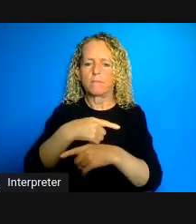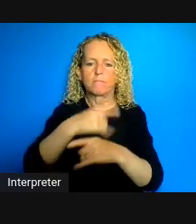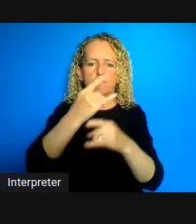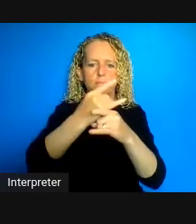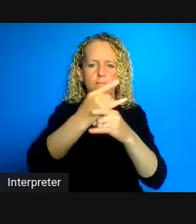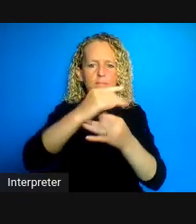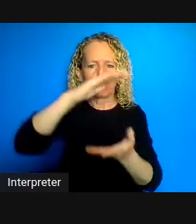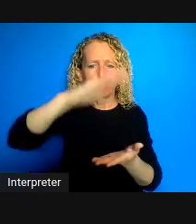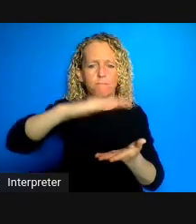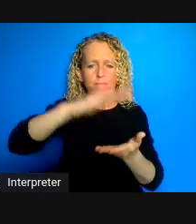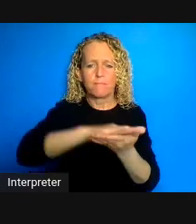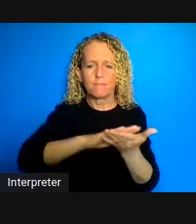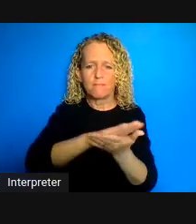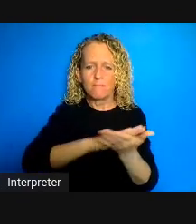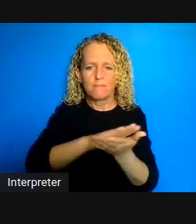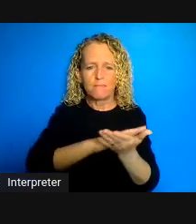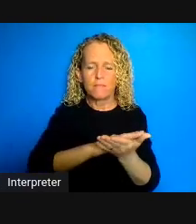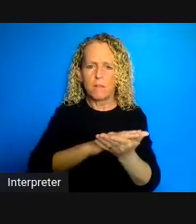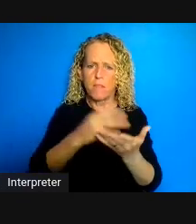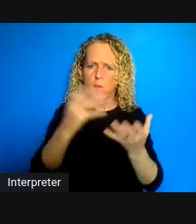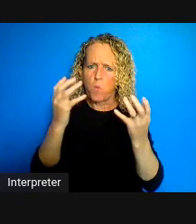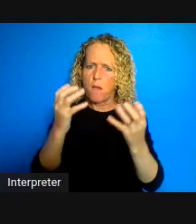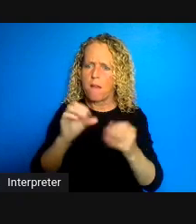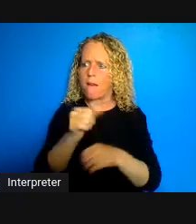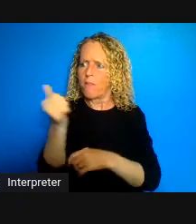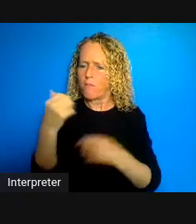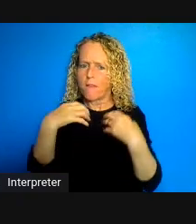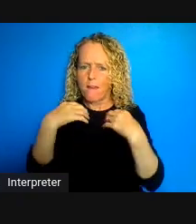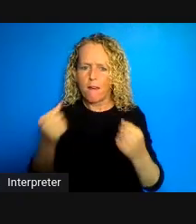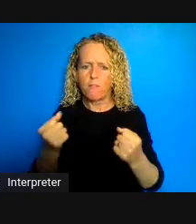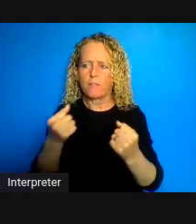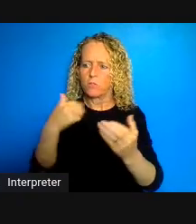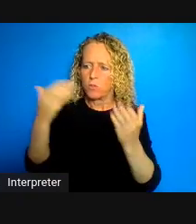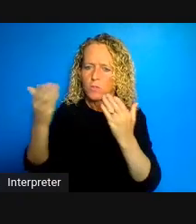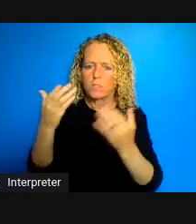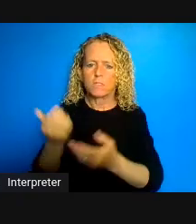matters addressed and I'll just leave my comments there so we have a few moments